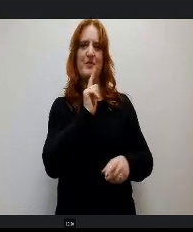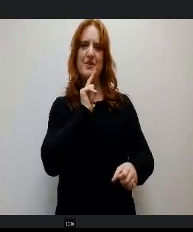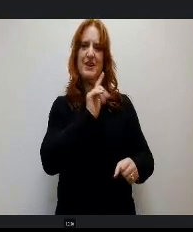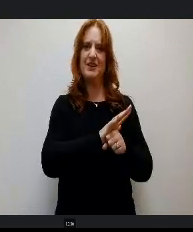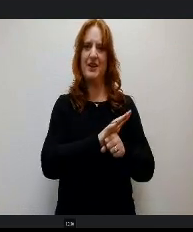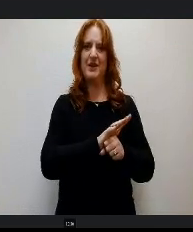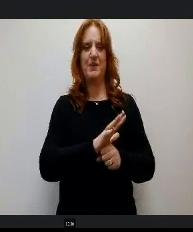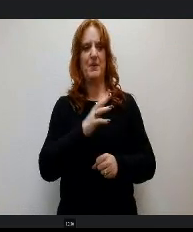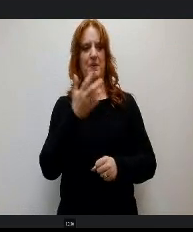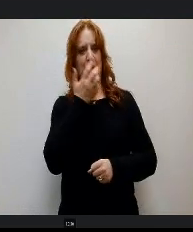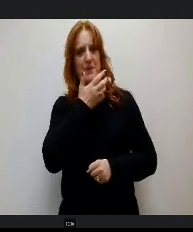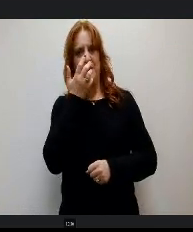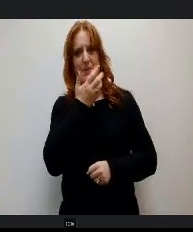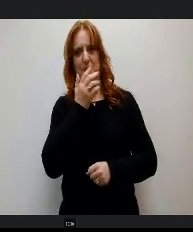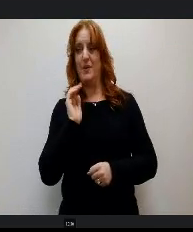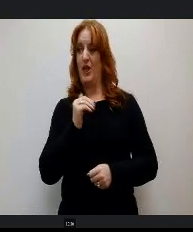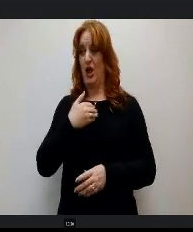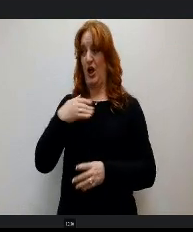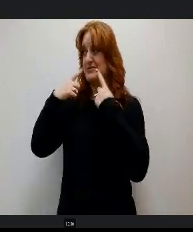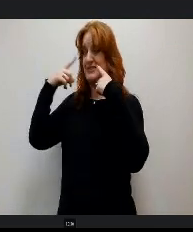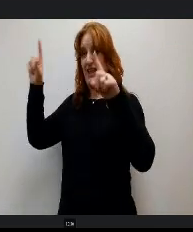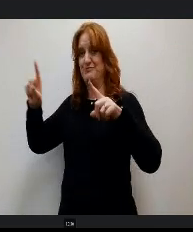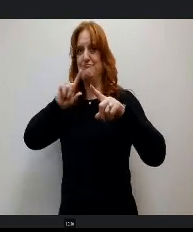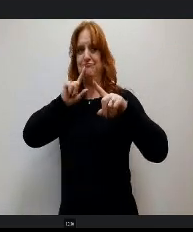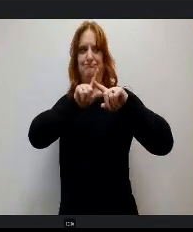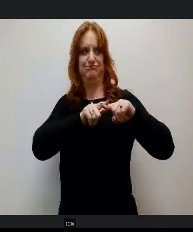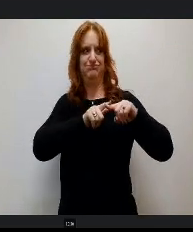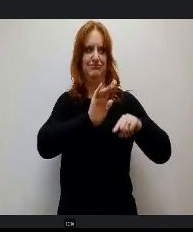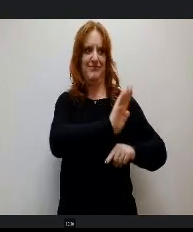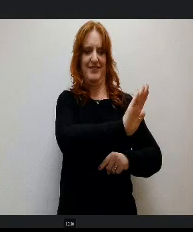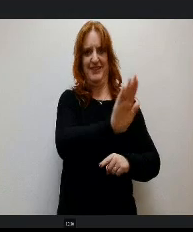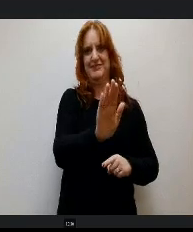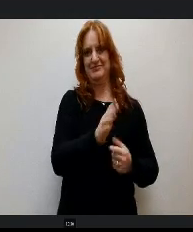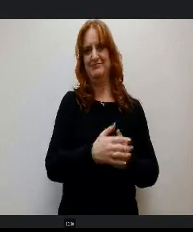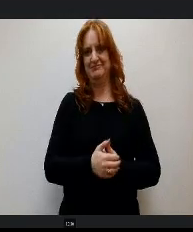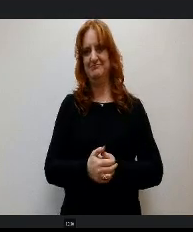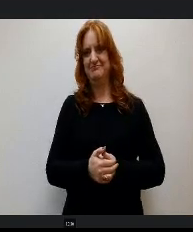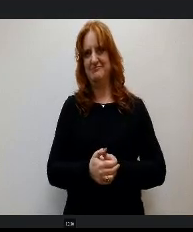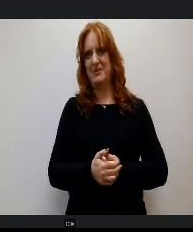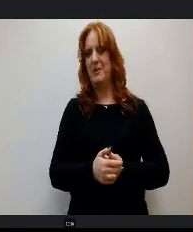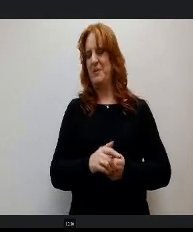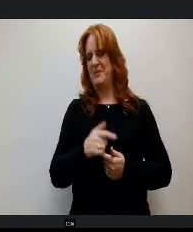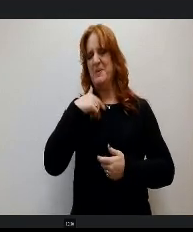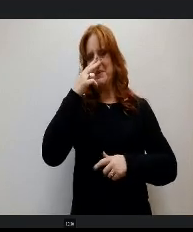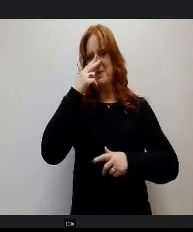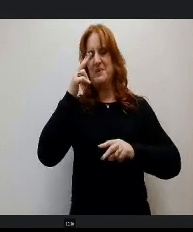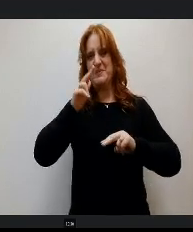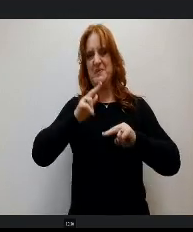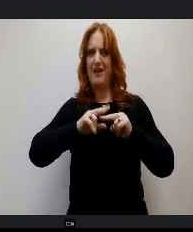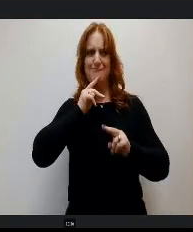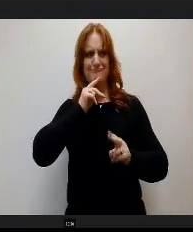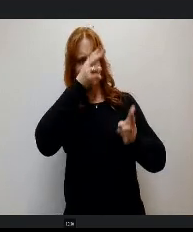Our success really rests on our people, and I'm just so thankful it was so fun to honor those